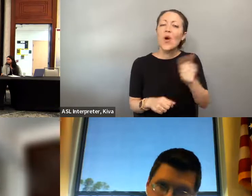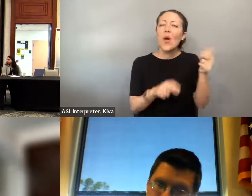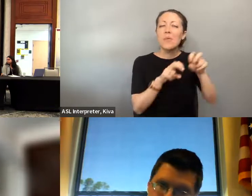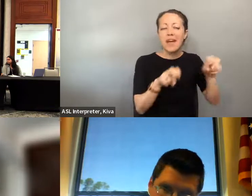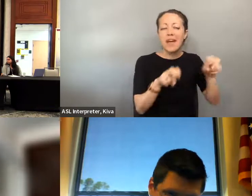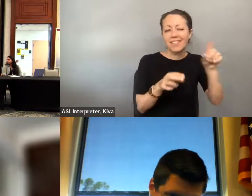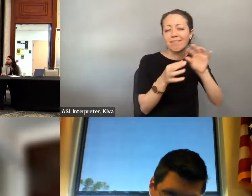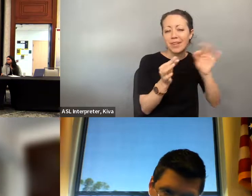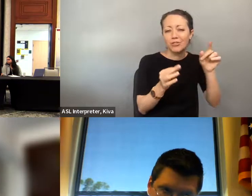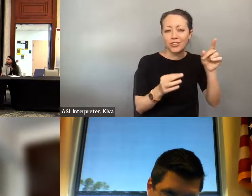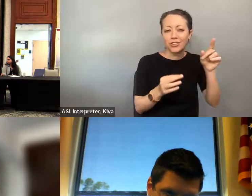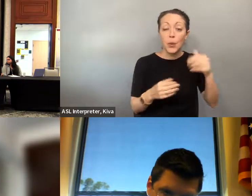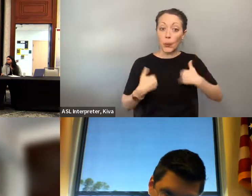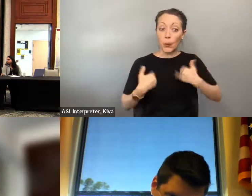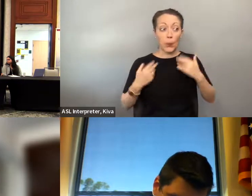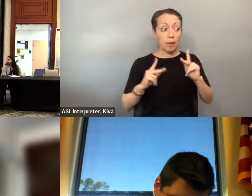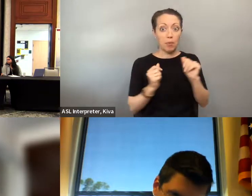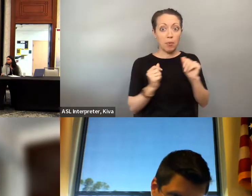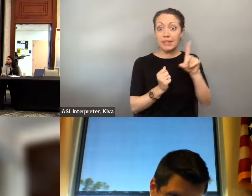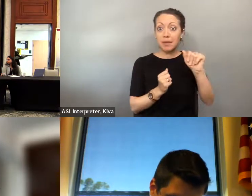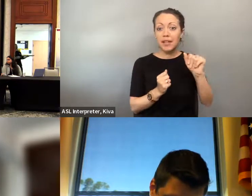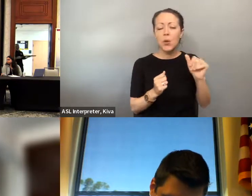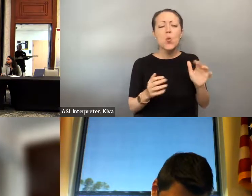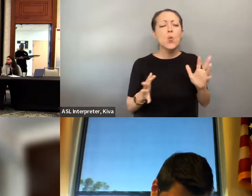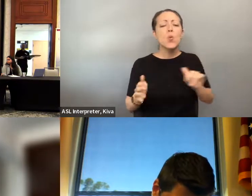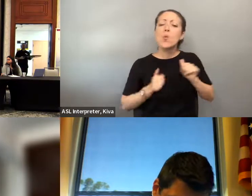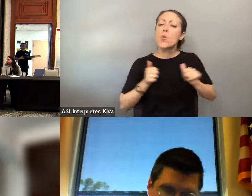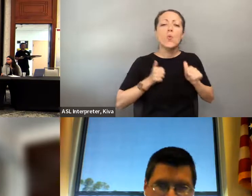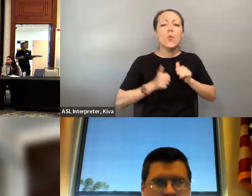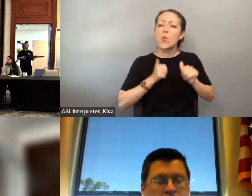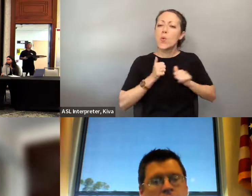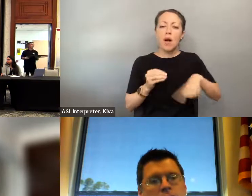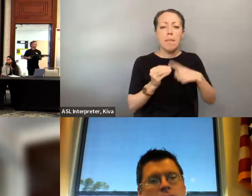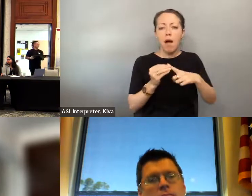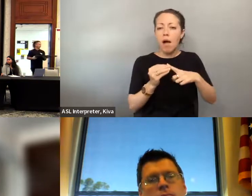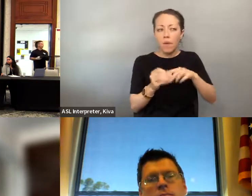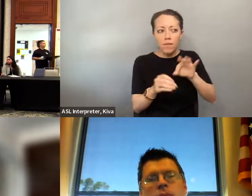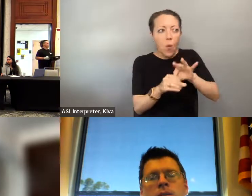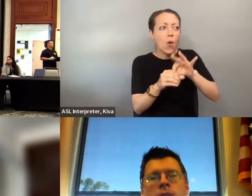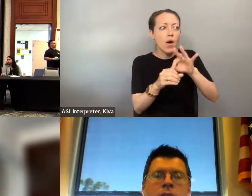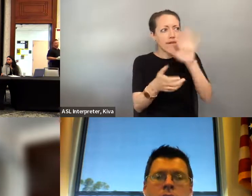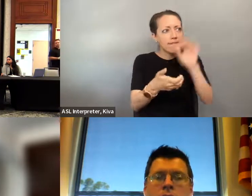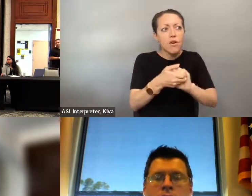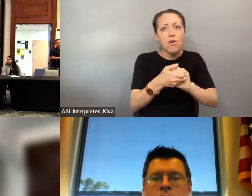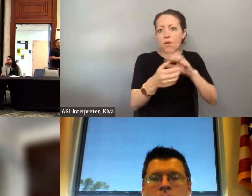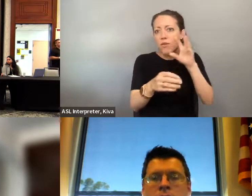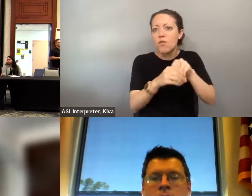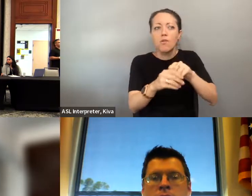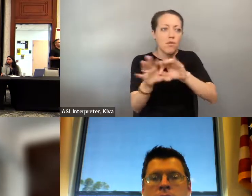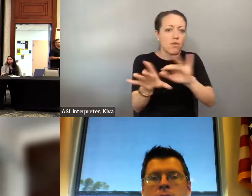didn't experience in their youth however, we have such a powerful youth voter coalition , young voters with Young voters with disabilities are super engaged, and very excited about being typically engaged.